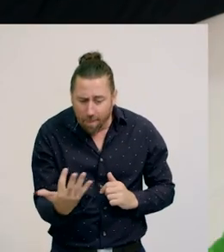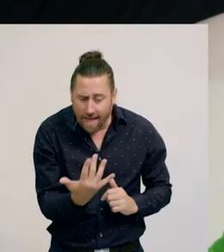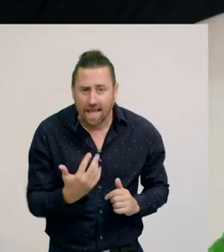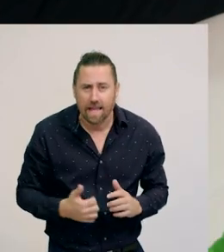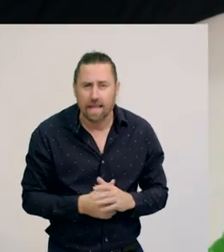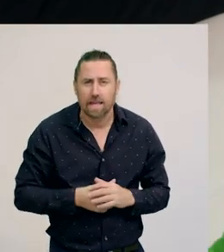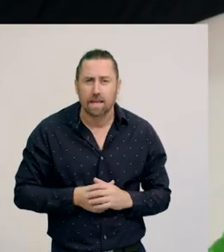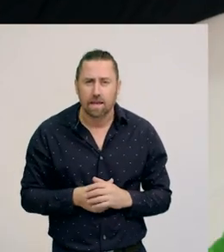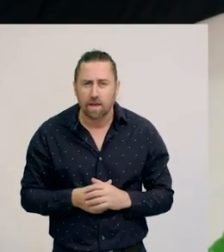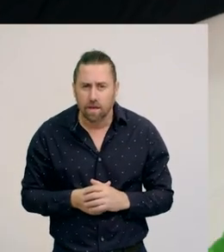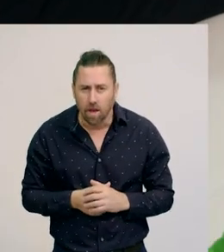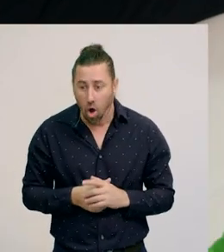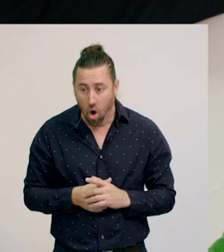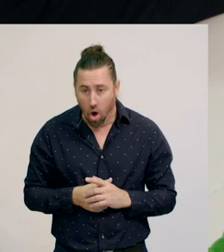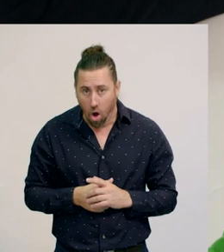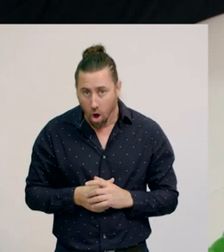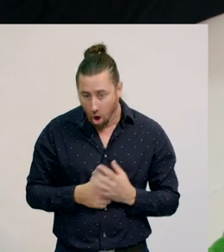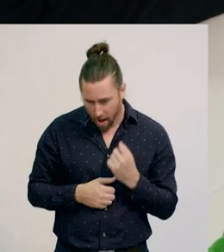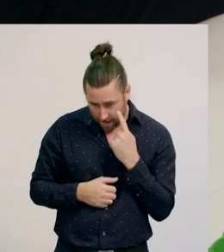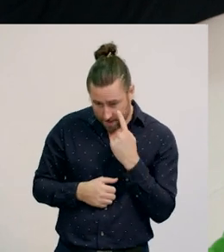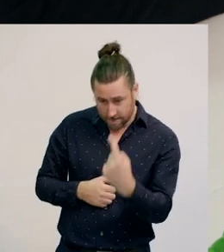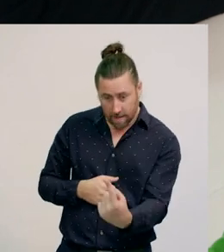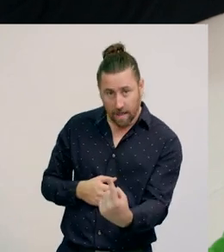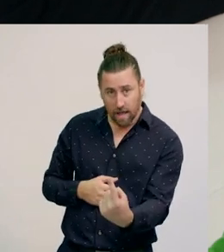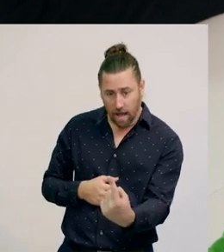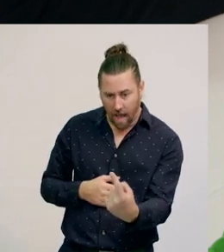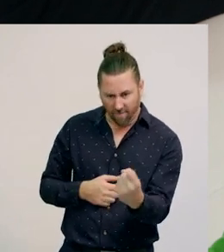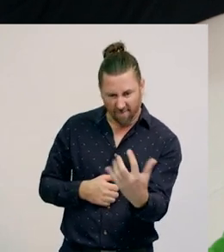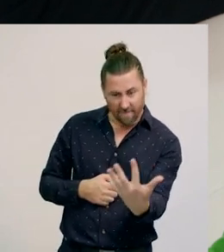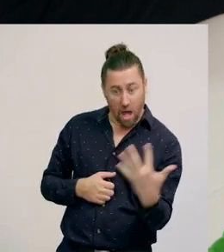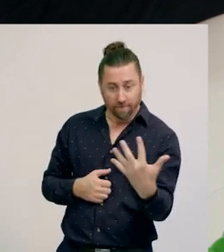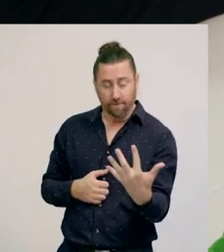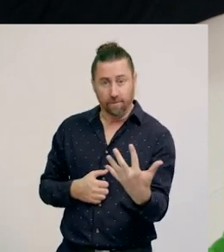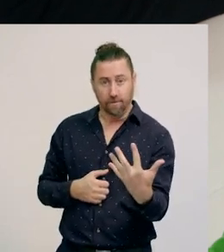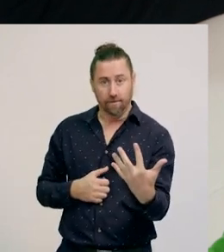Ooh, I can see straightaway that there's a group of five, and then some more.